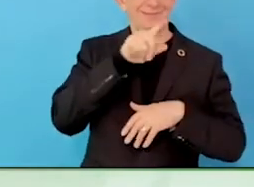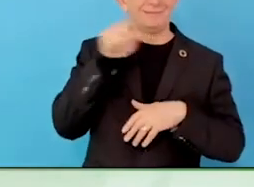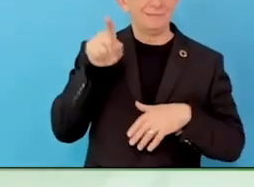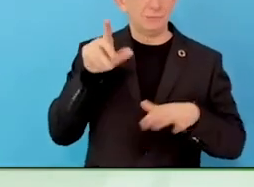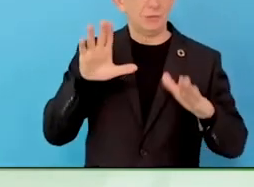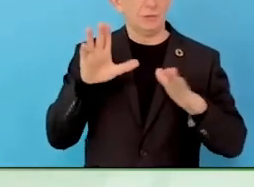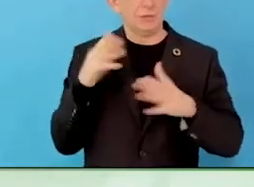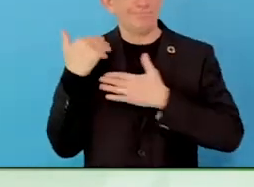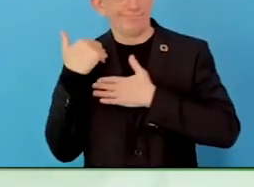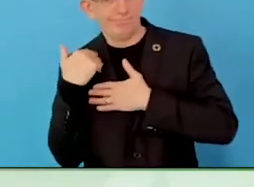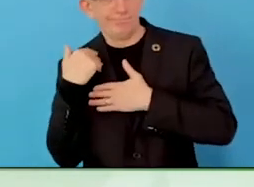It is a big shift.